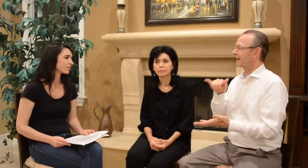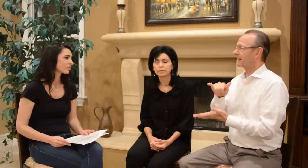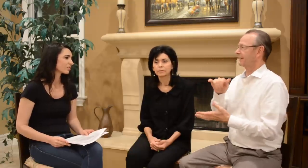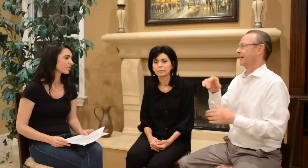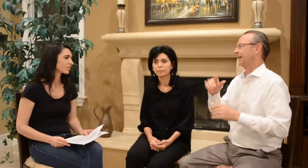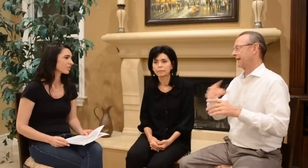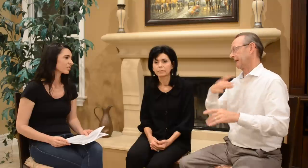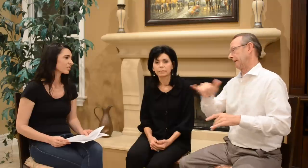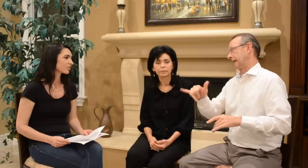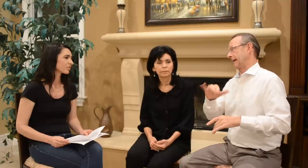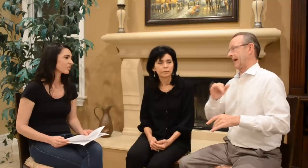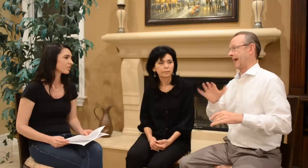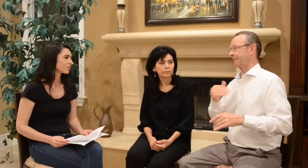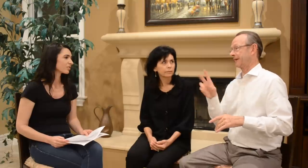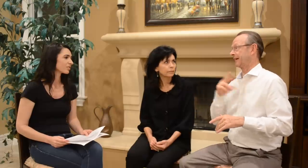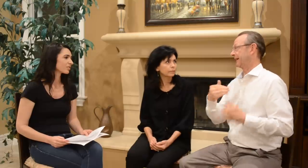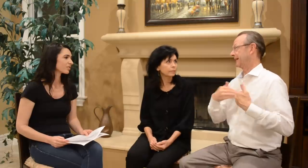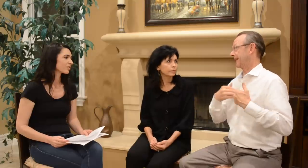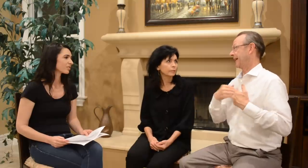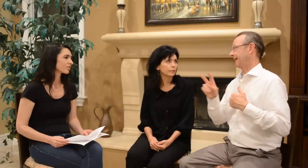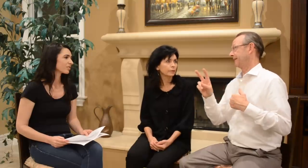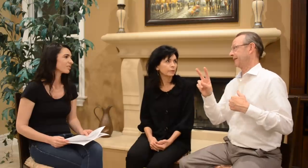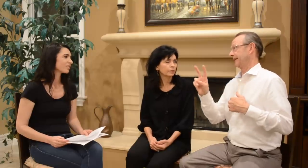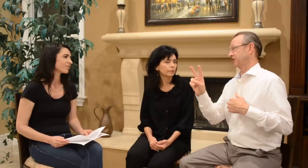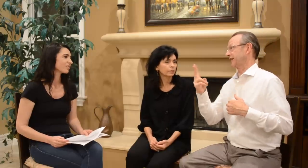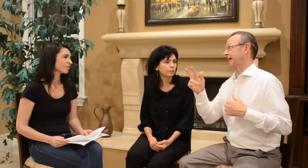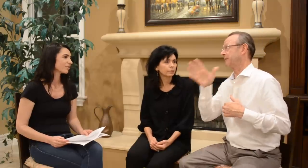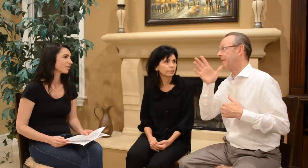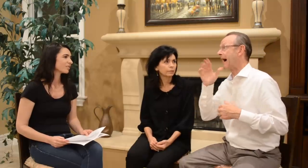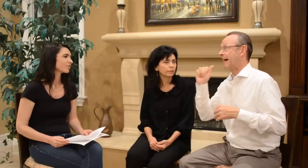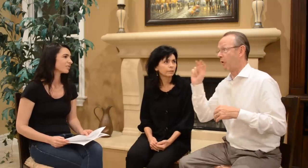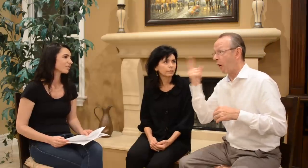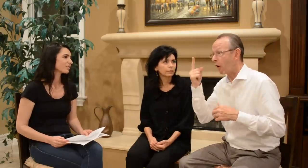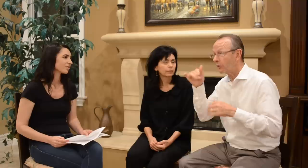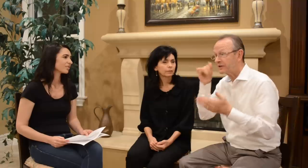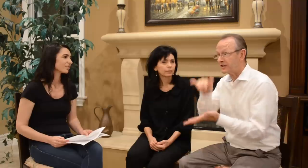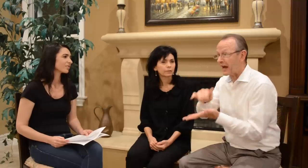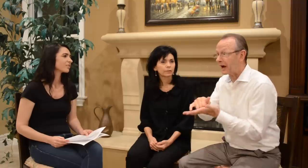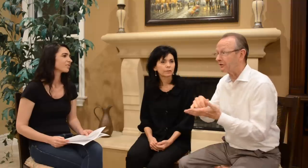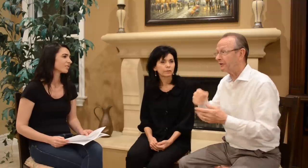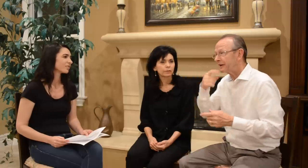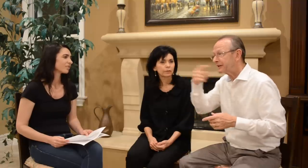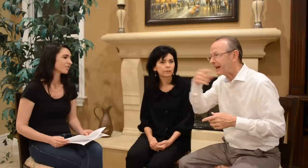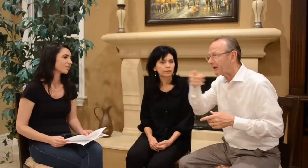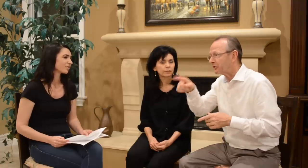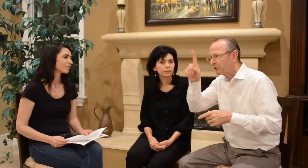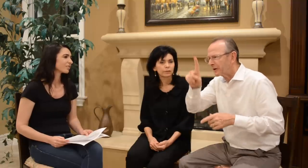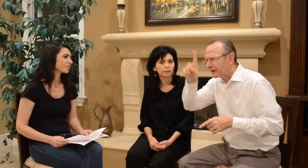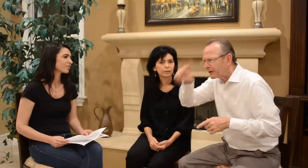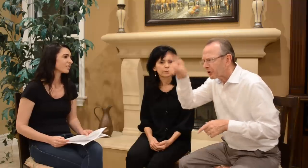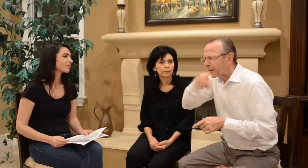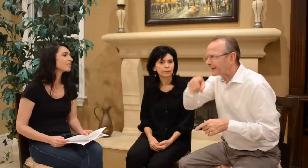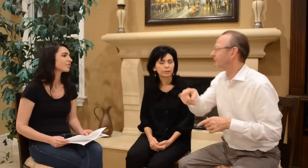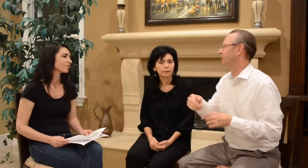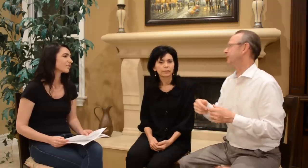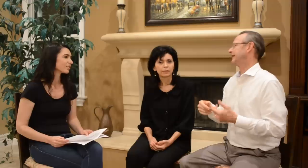and like having a second mom always there to tell you and correct you,